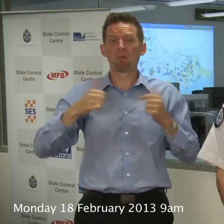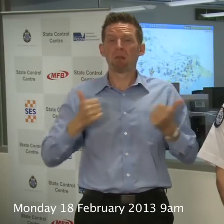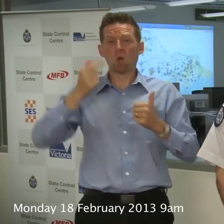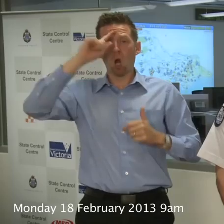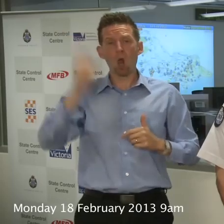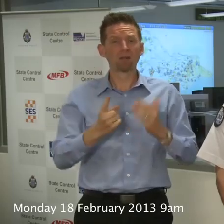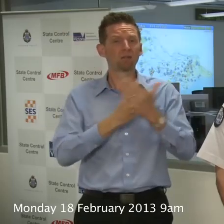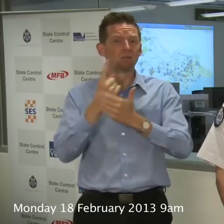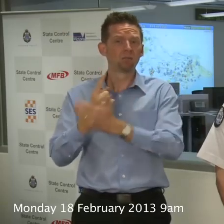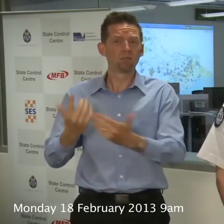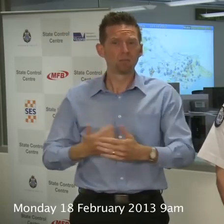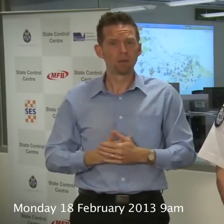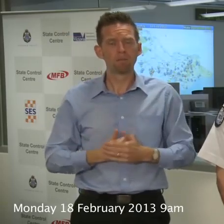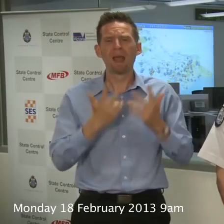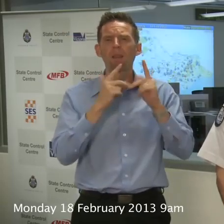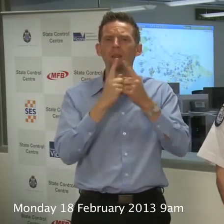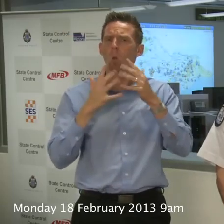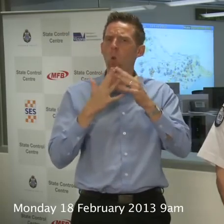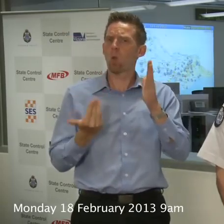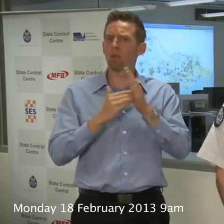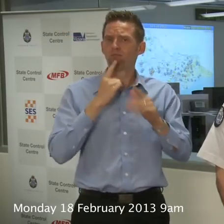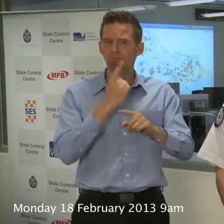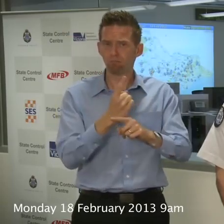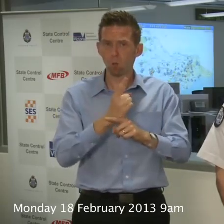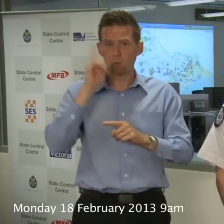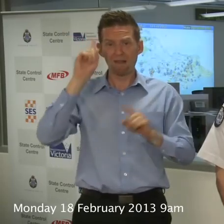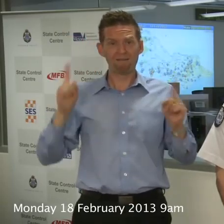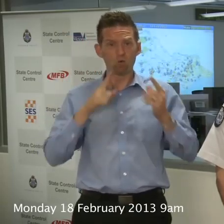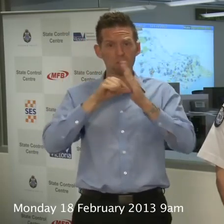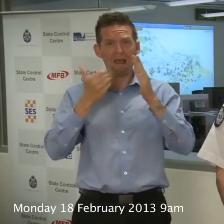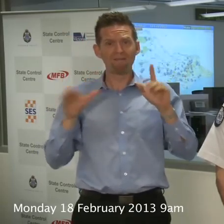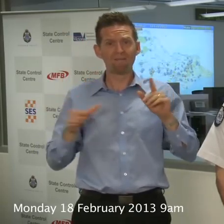And the other thing that is worth noting is today's the first time we’ve used an interpreter